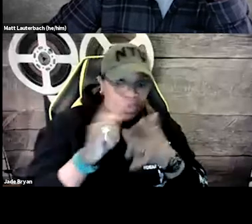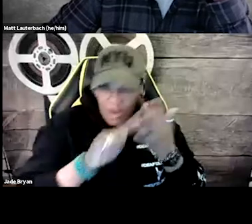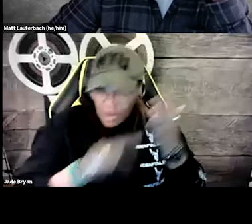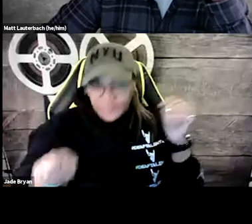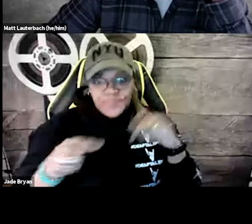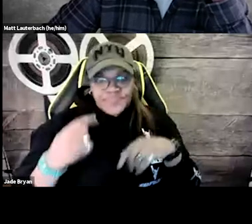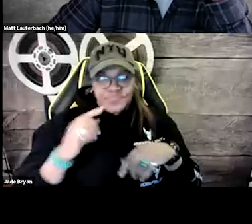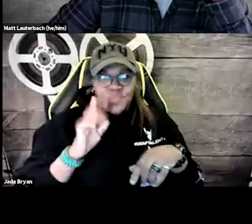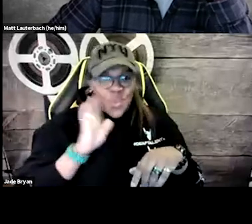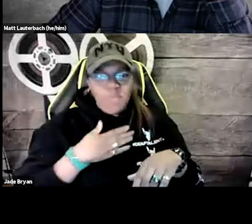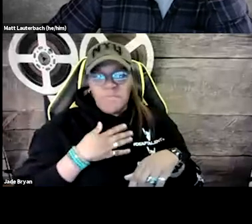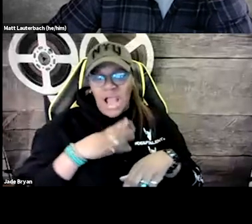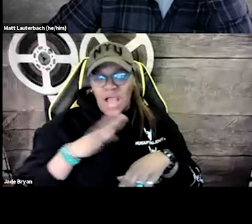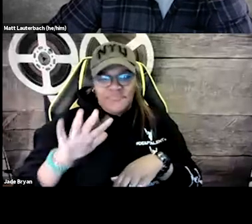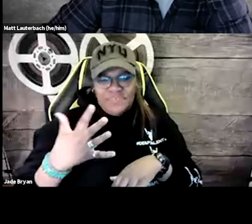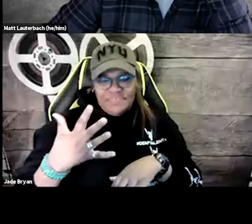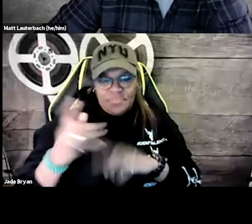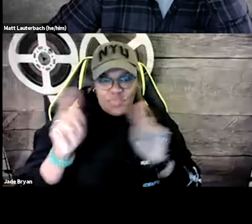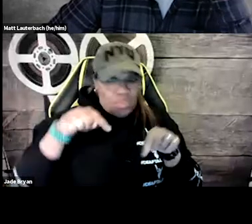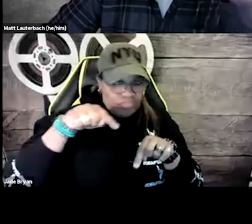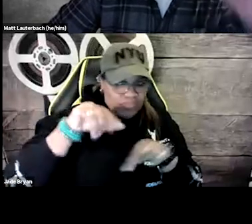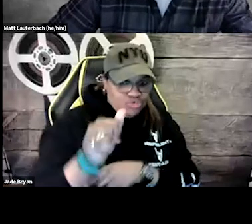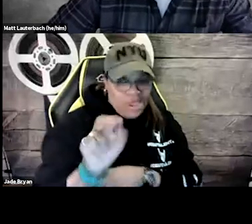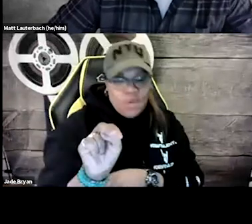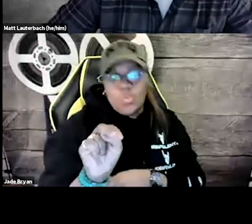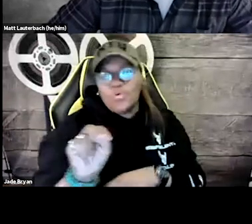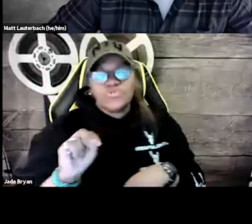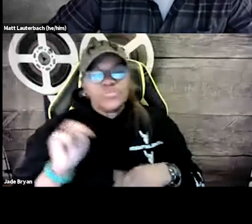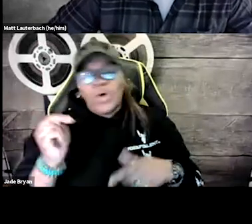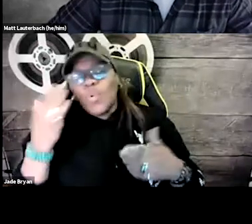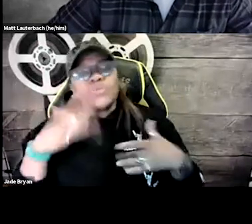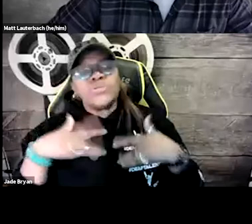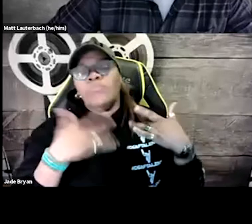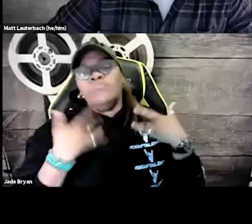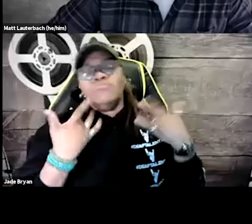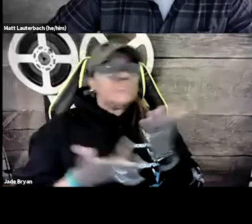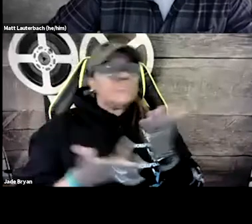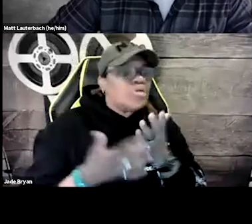all of that. Streaming, everything that's involved with that. I think this is going to be my fifth year going in January.